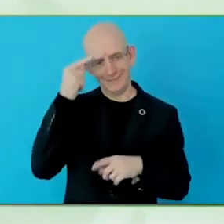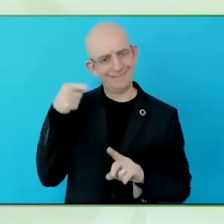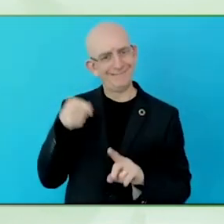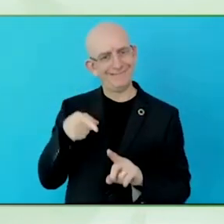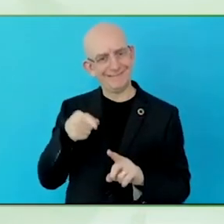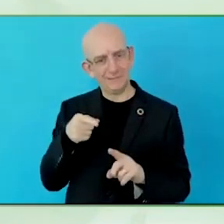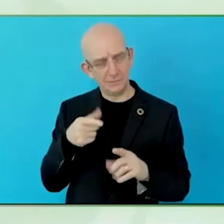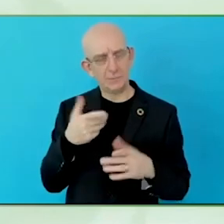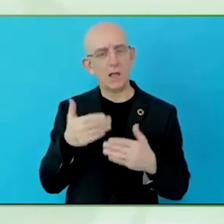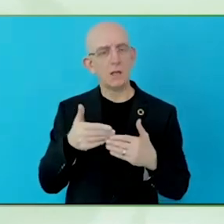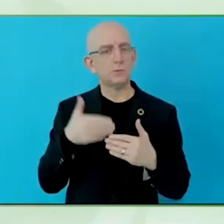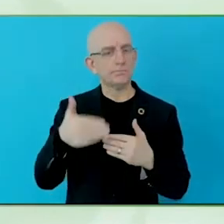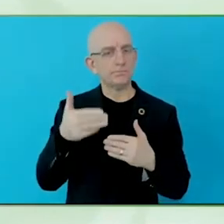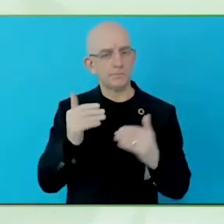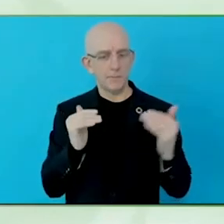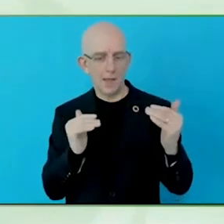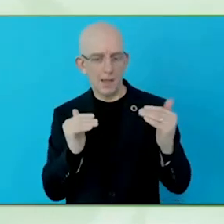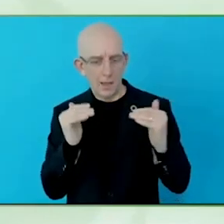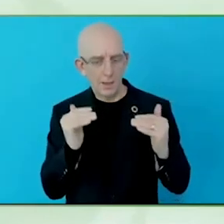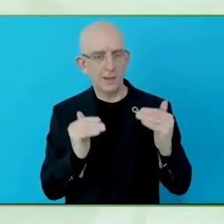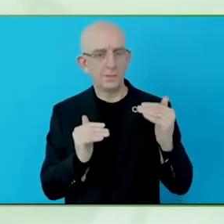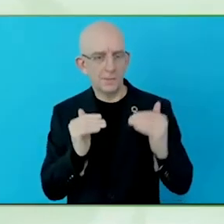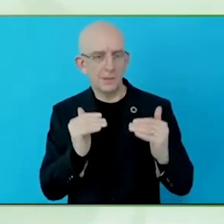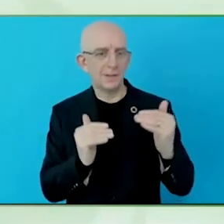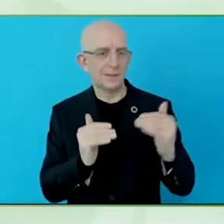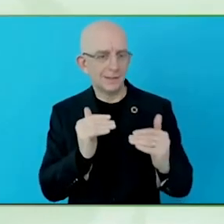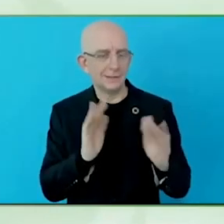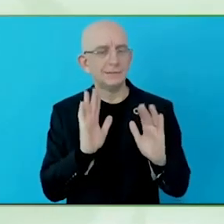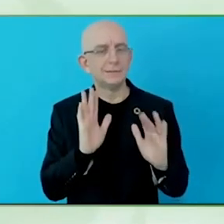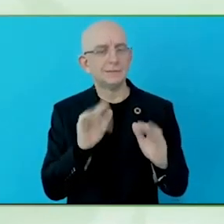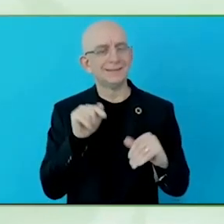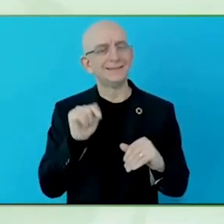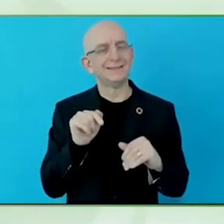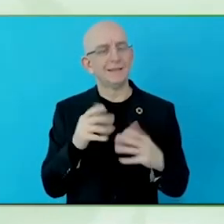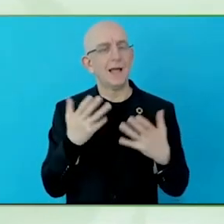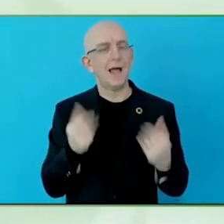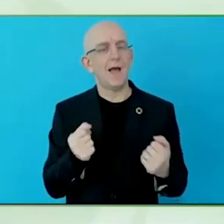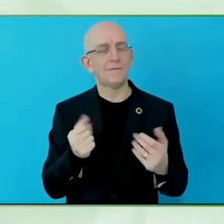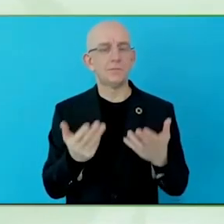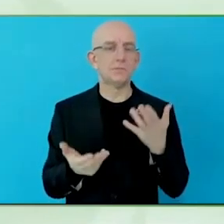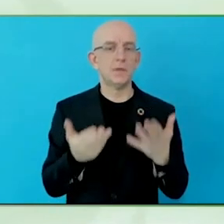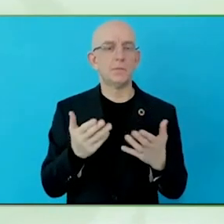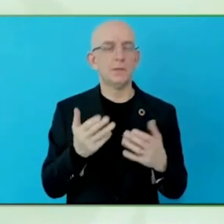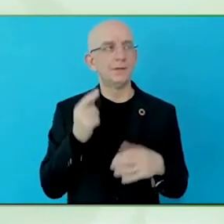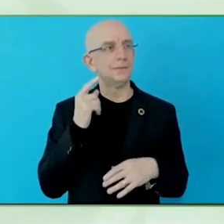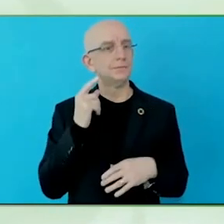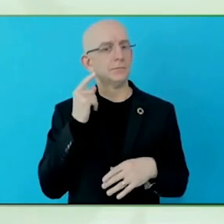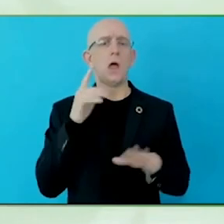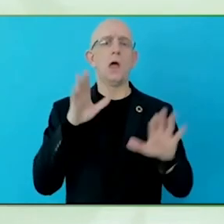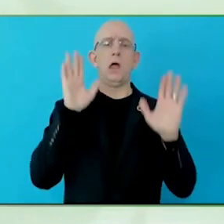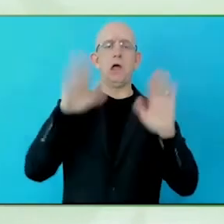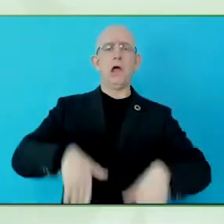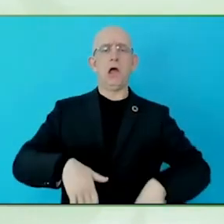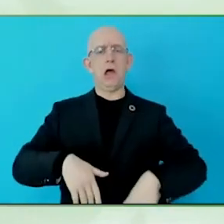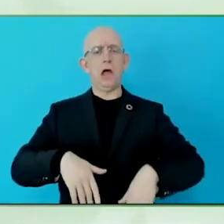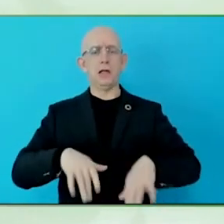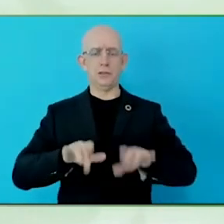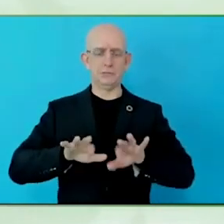I want to add to that point. It is a very good point.